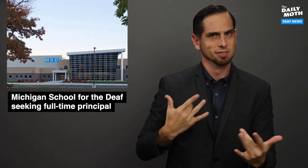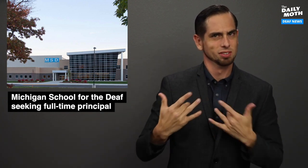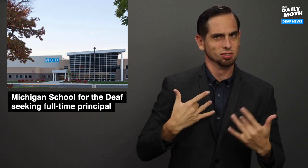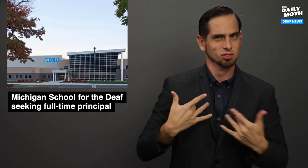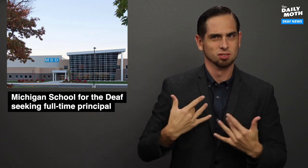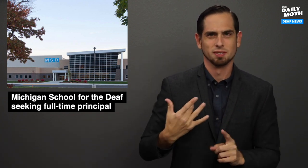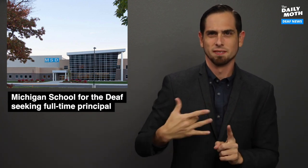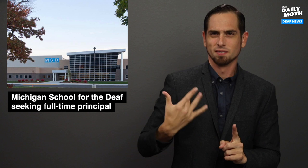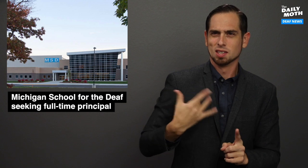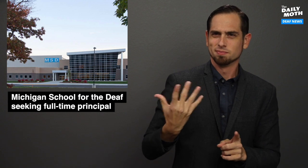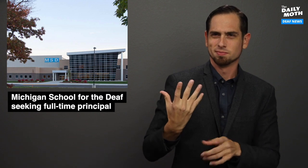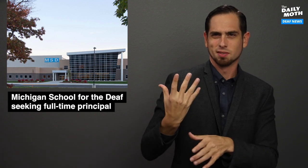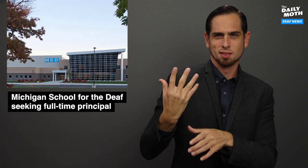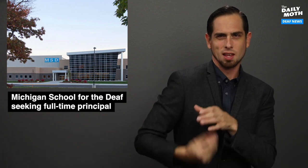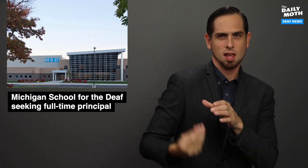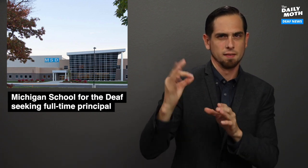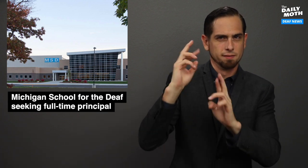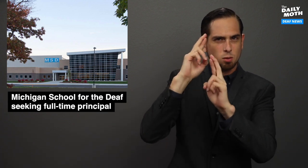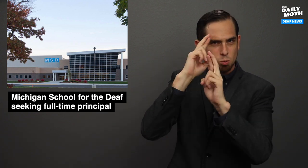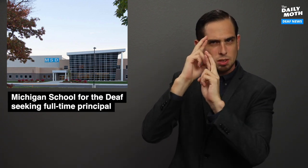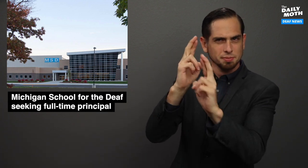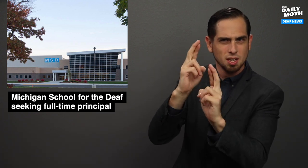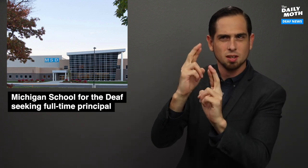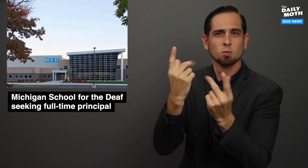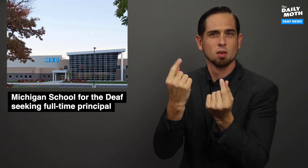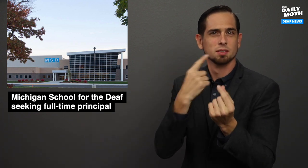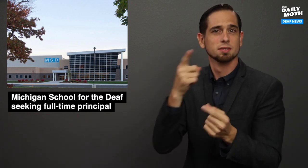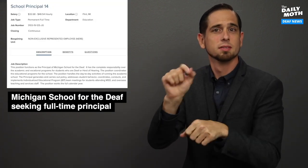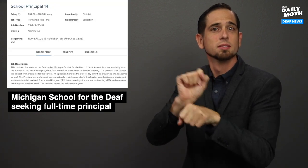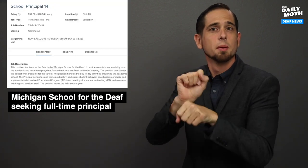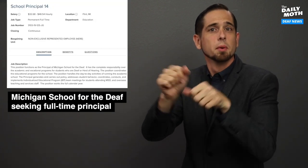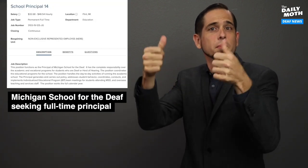concerned and feels there is a lack of respect that the job